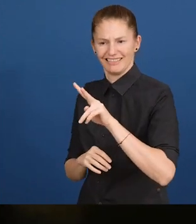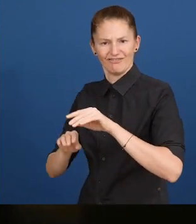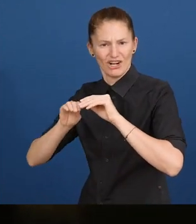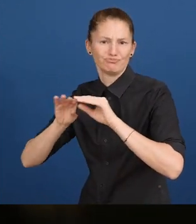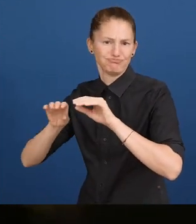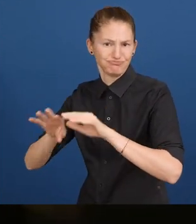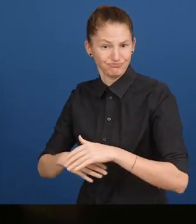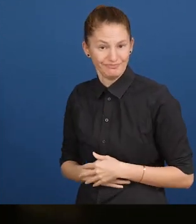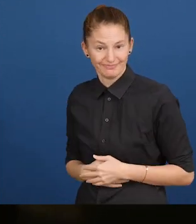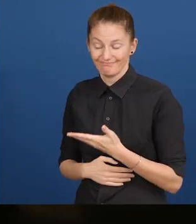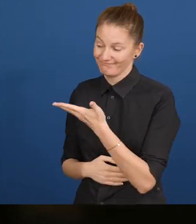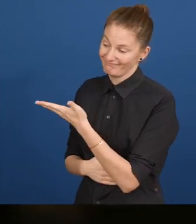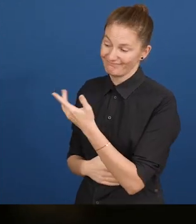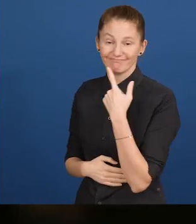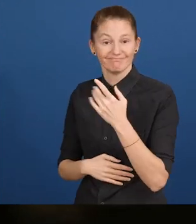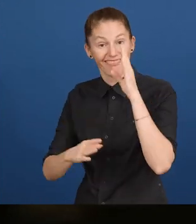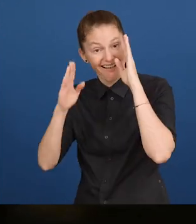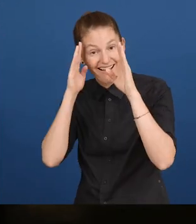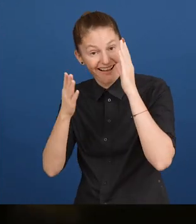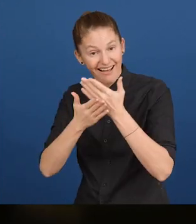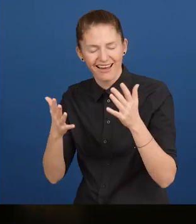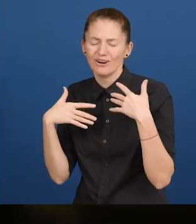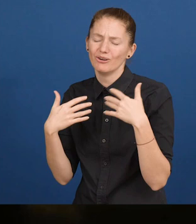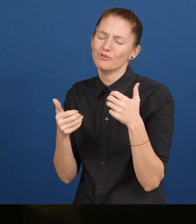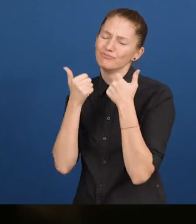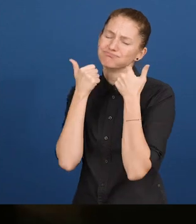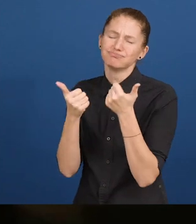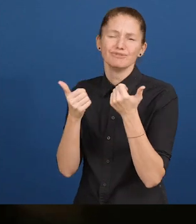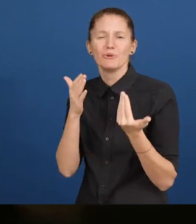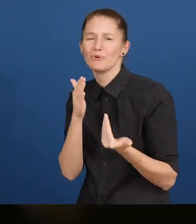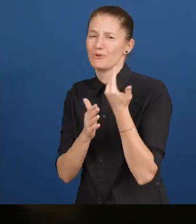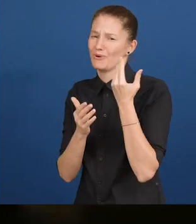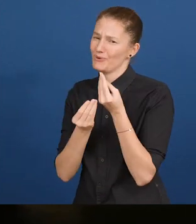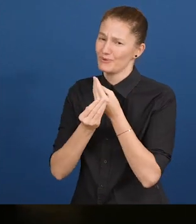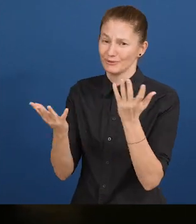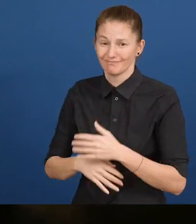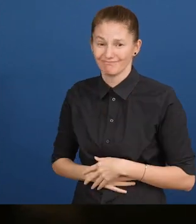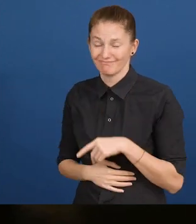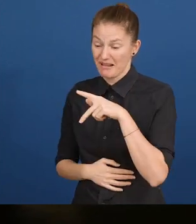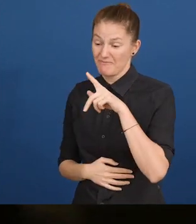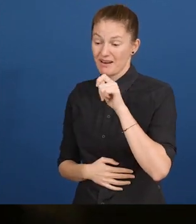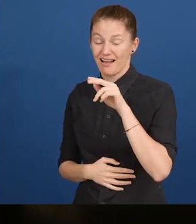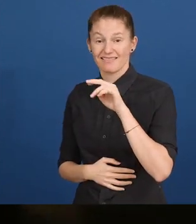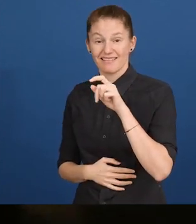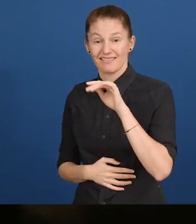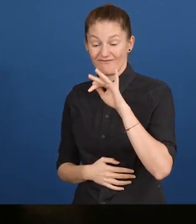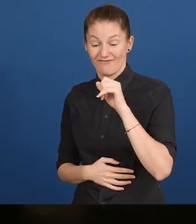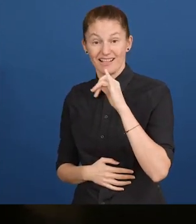Planeta Fácil receives Zero Project 2022 recognition as an innovative practice."